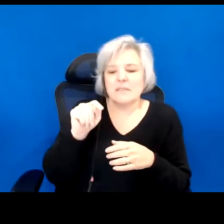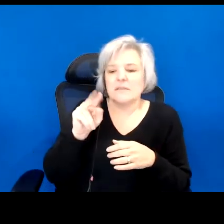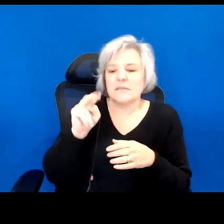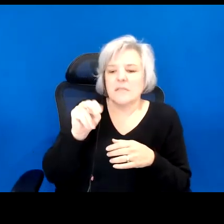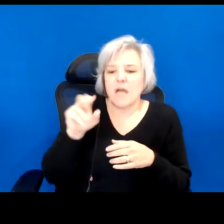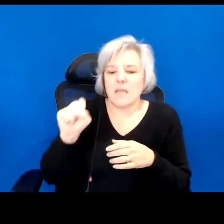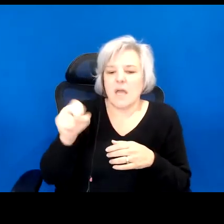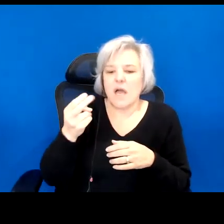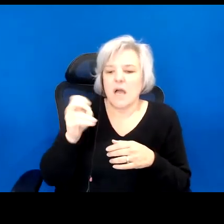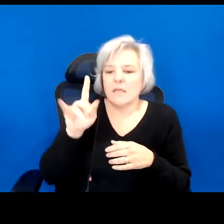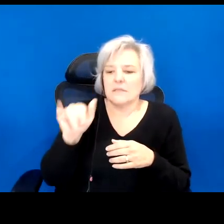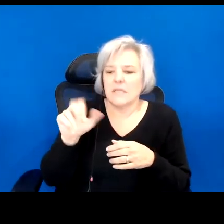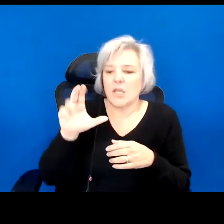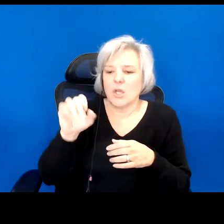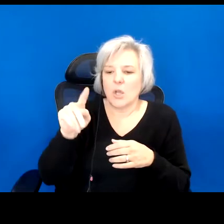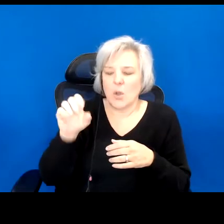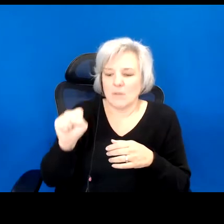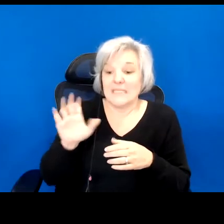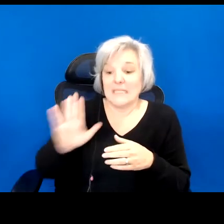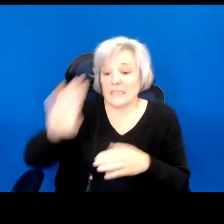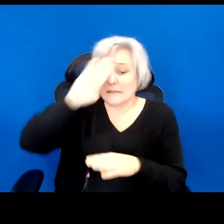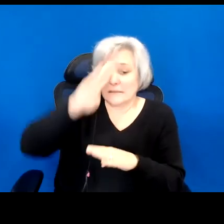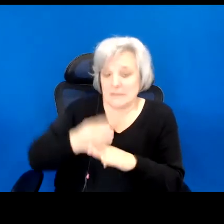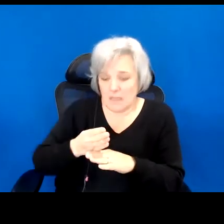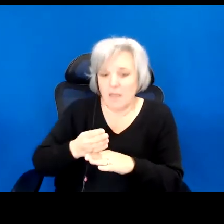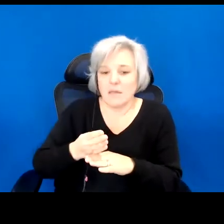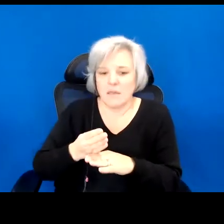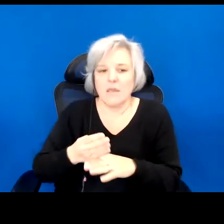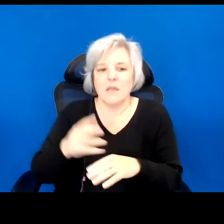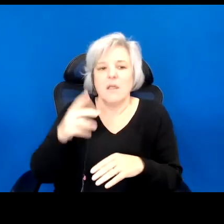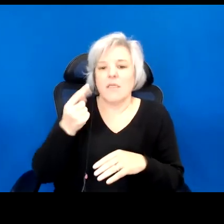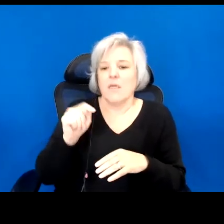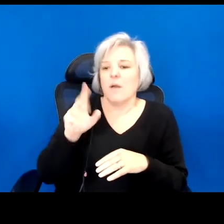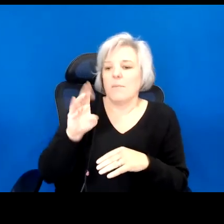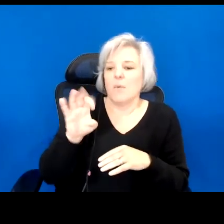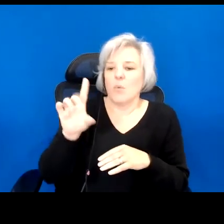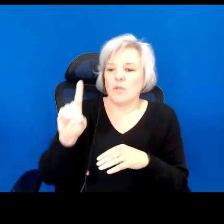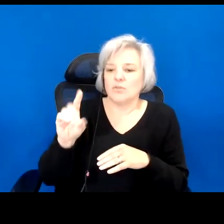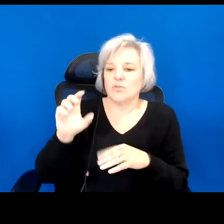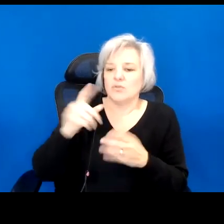to elucidate for his son the eternal truth of state violence inflicted against Black